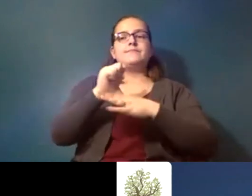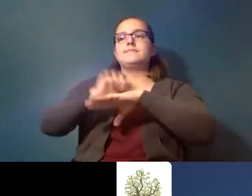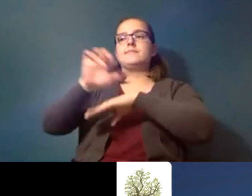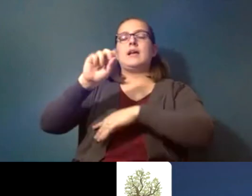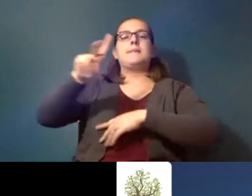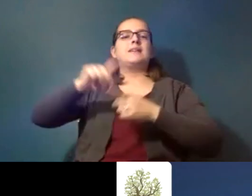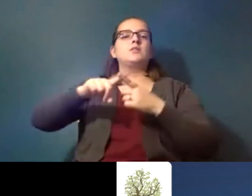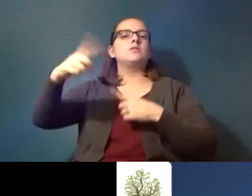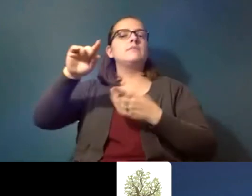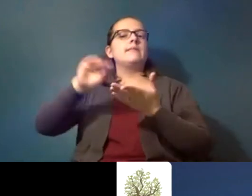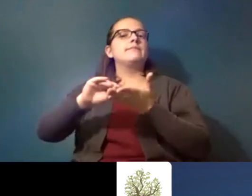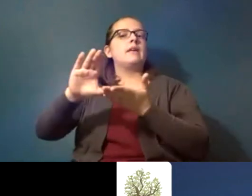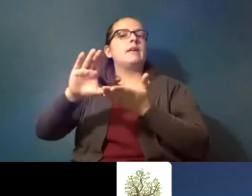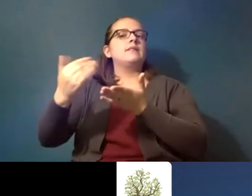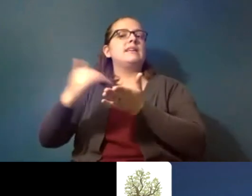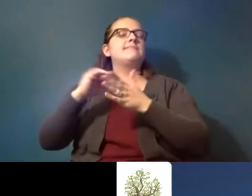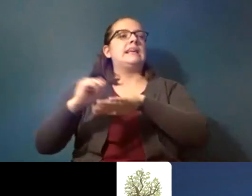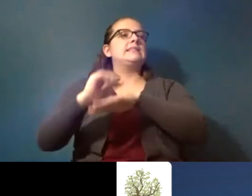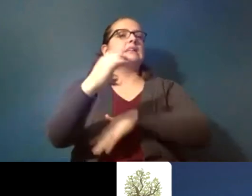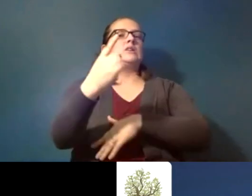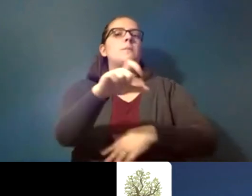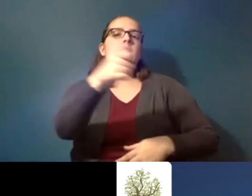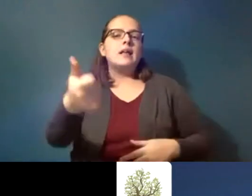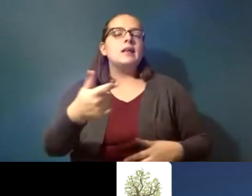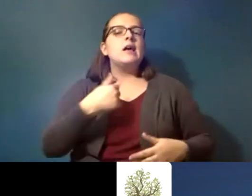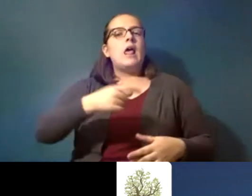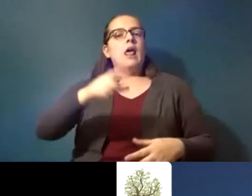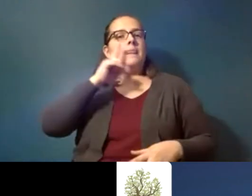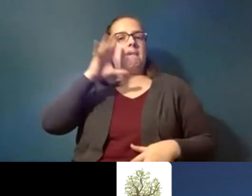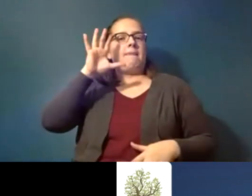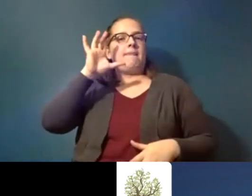refill it and they send it to somebody else so i think that's the direction we're going to need